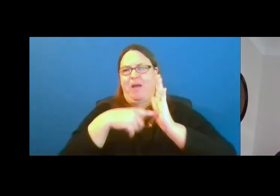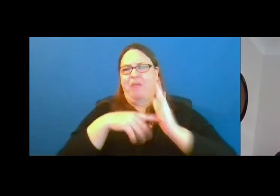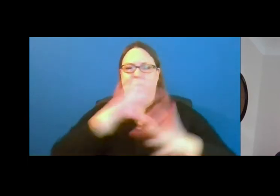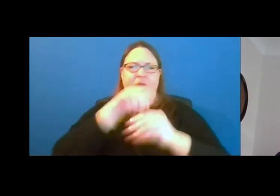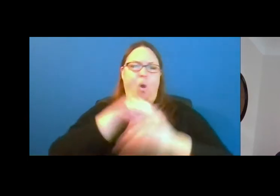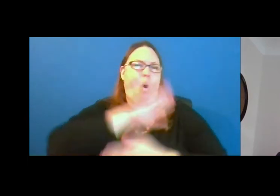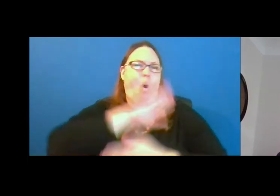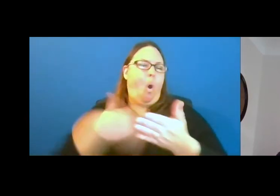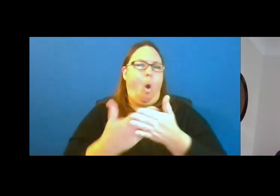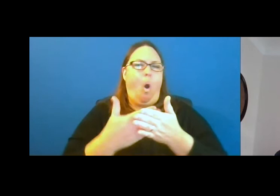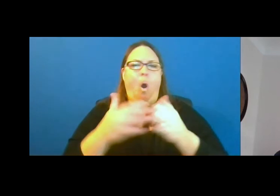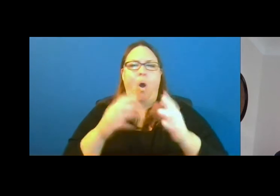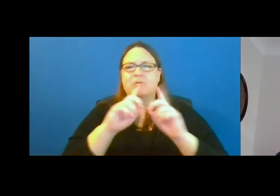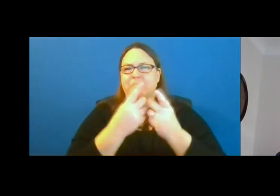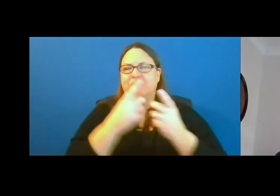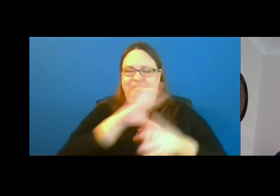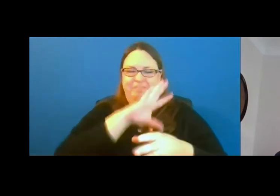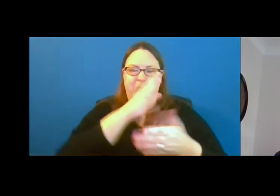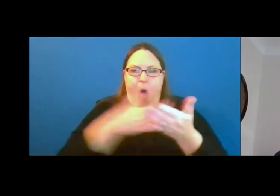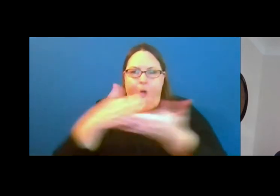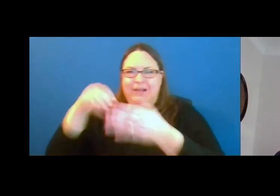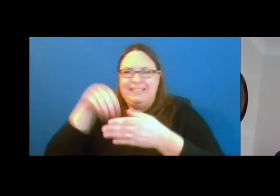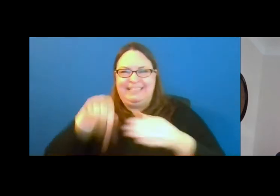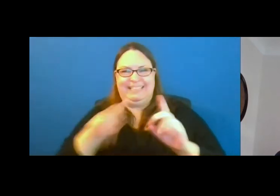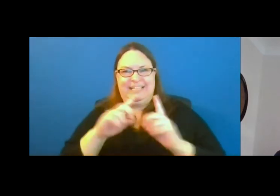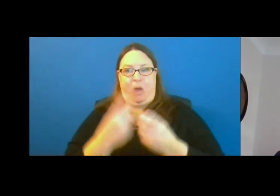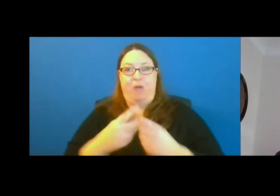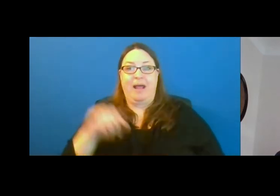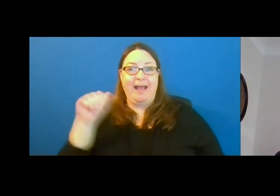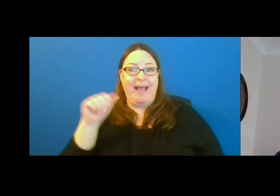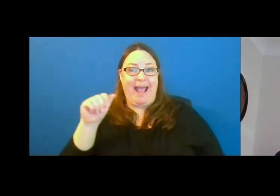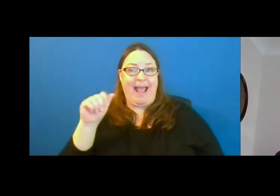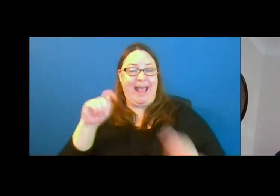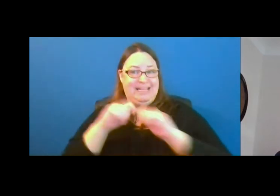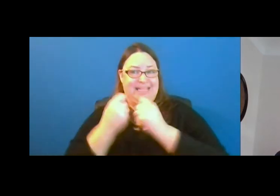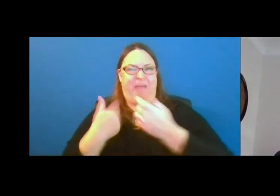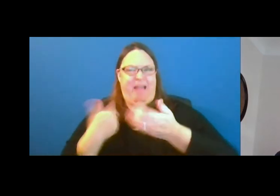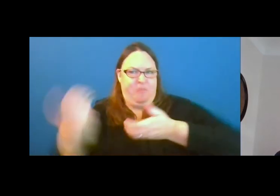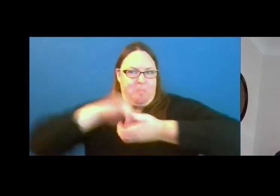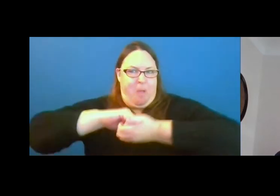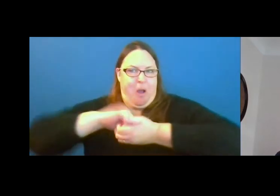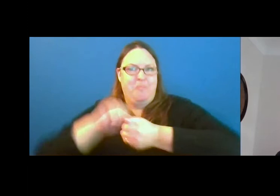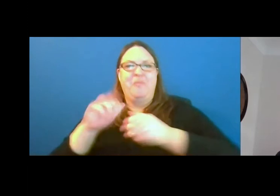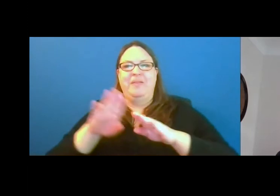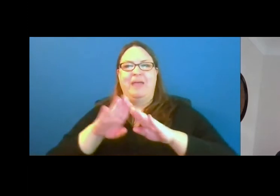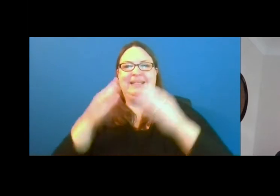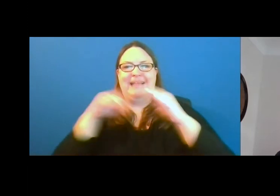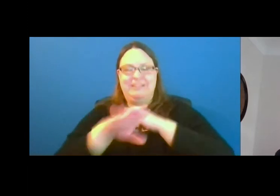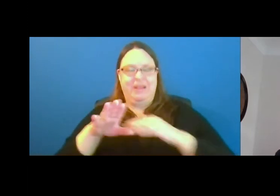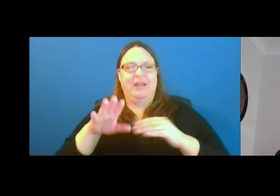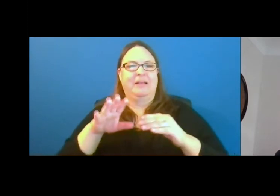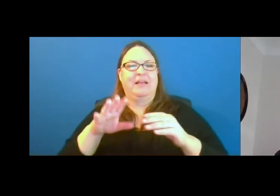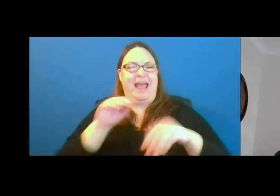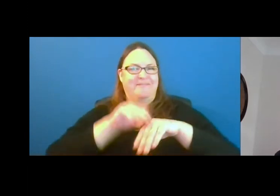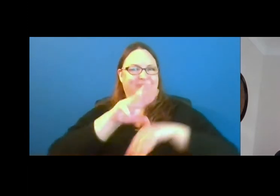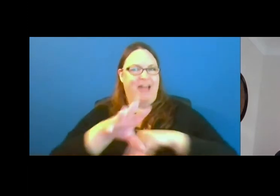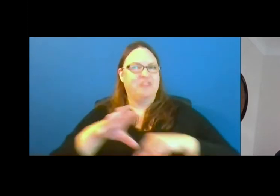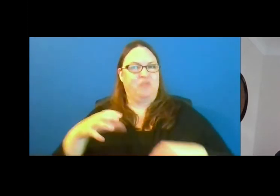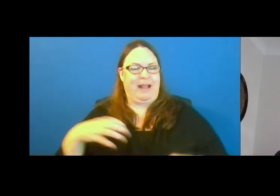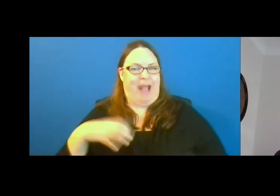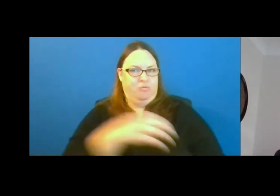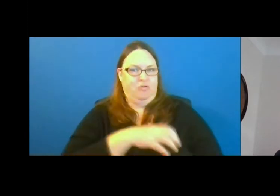The A-Team is partnered with the Accessibility Advisory Council, AAC, the state ADA coordinator,